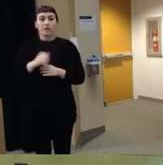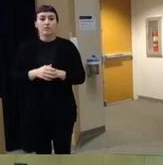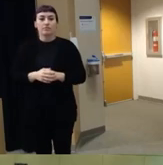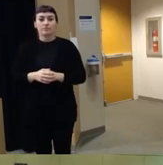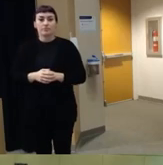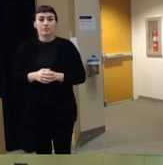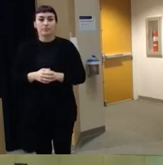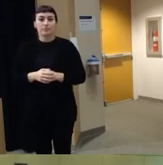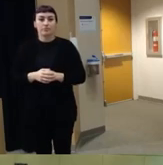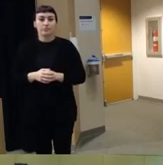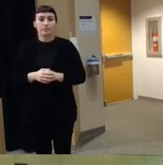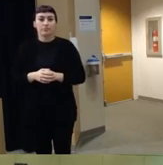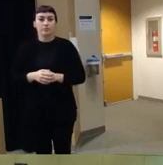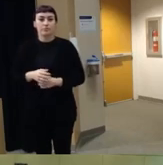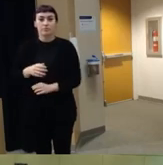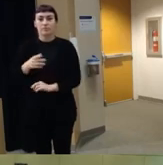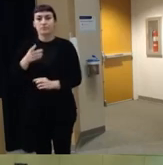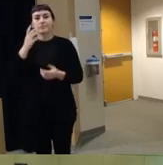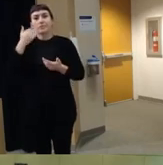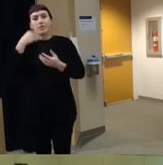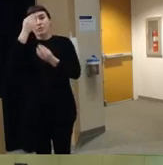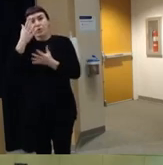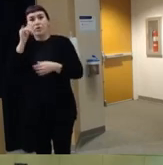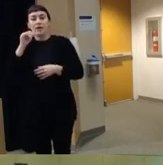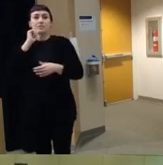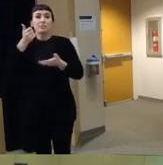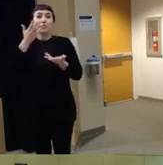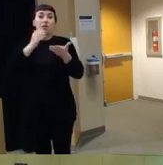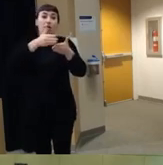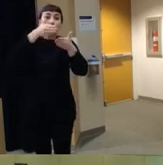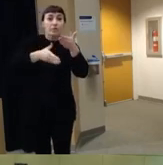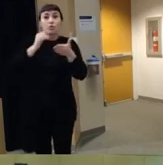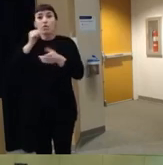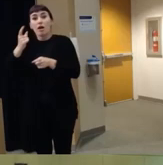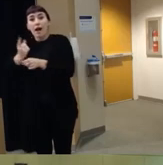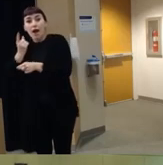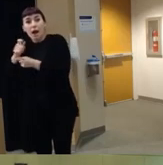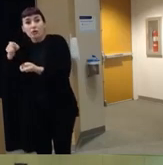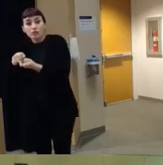and so they um they have information that's incomplete or inaccurate um some of the nvdrs